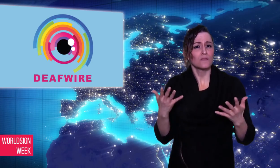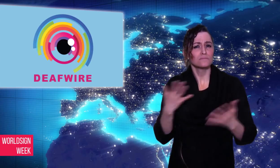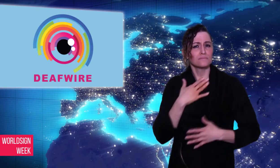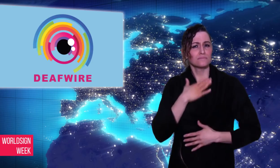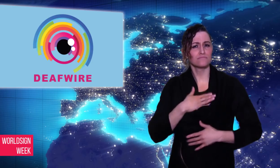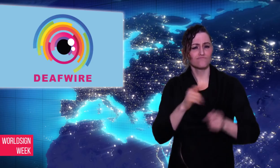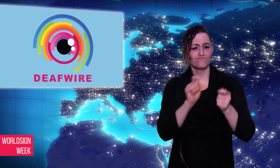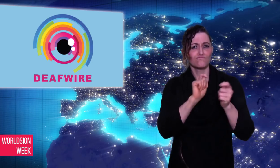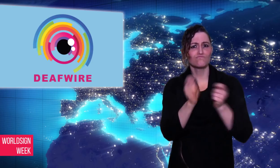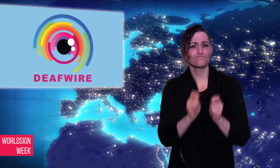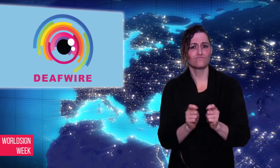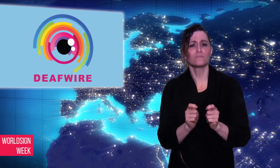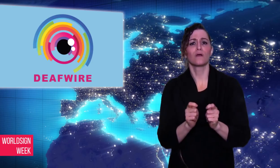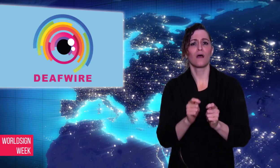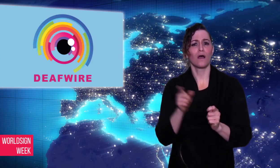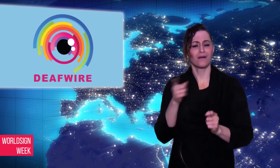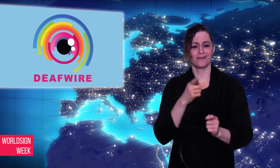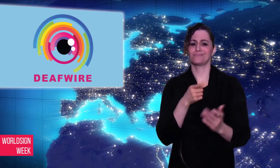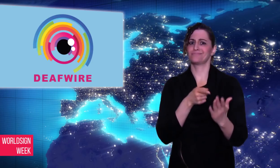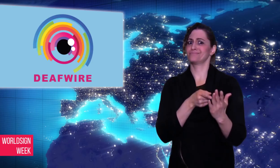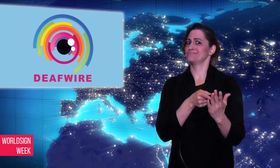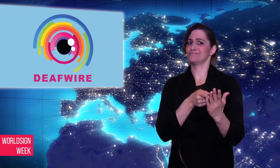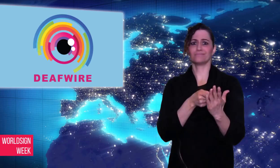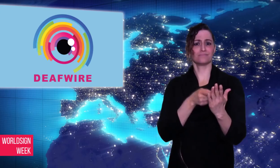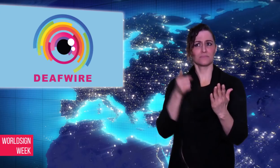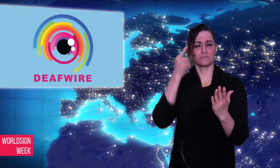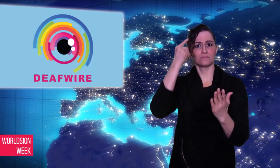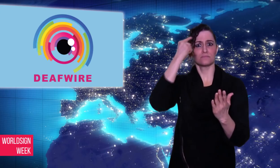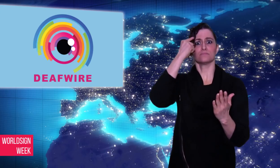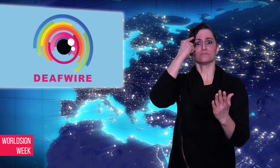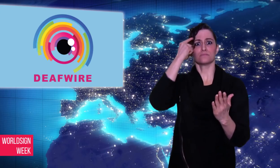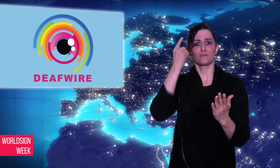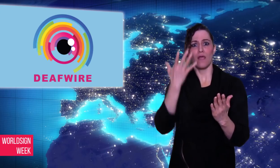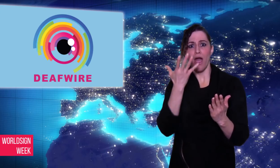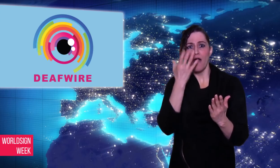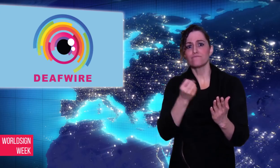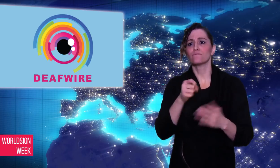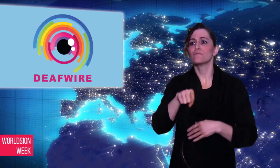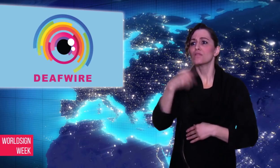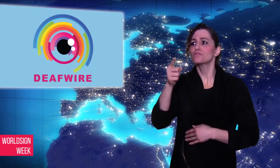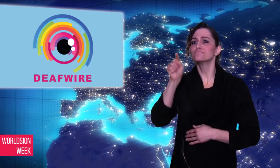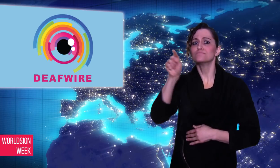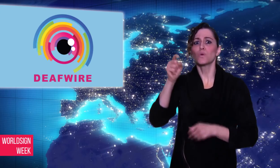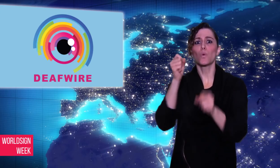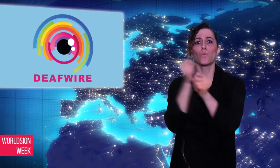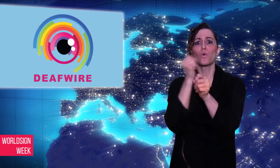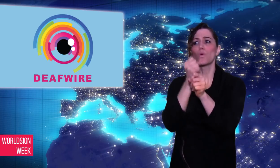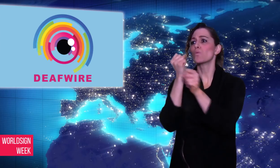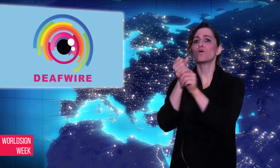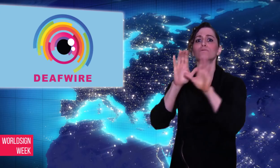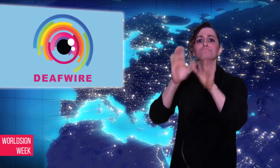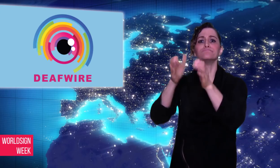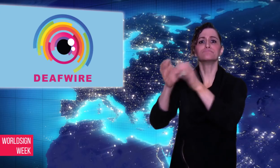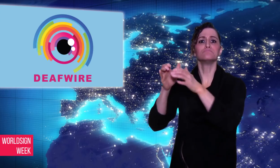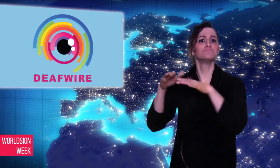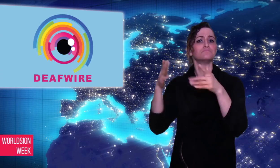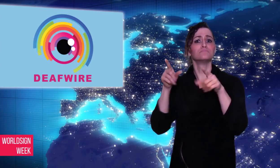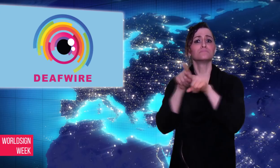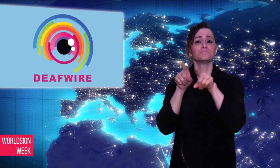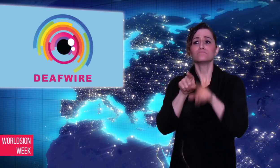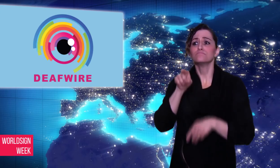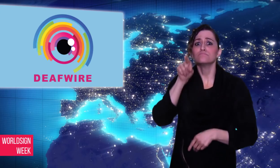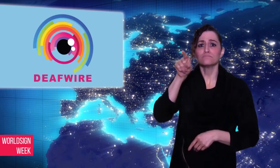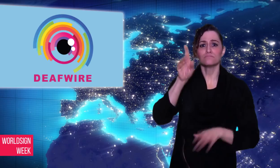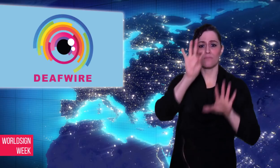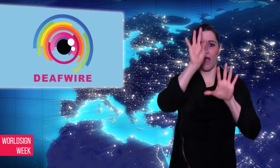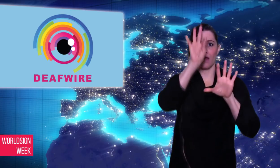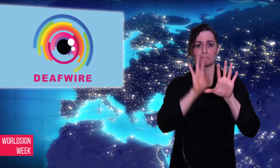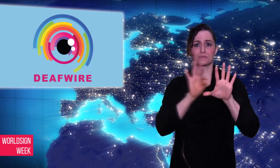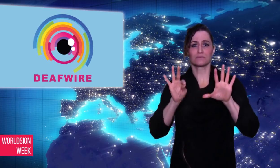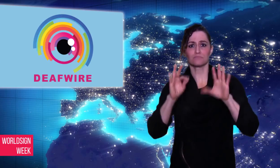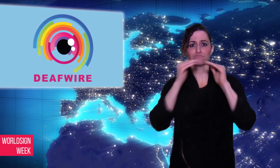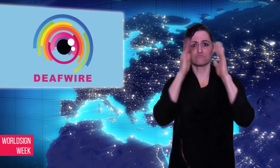changed – as he did not want to regulate